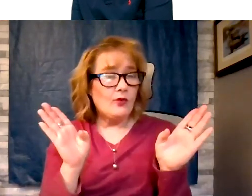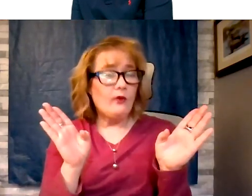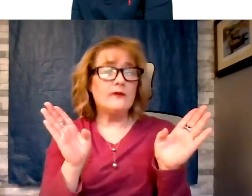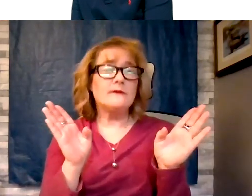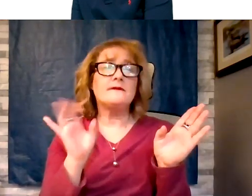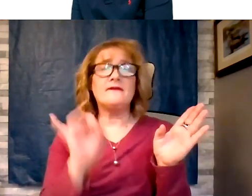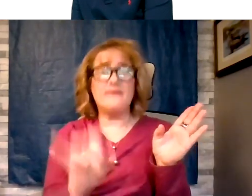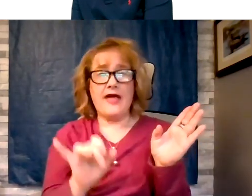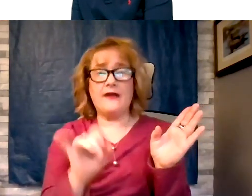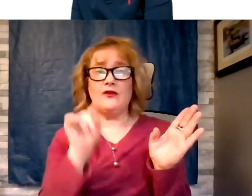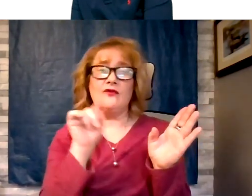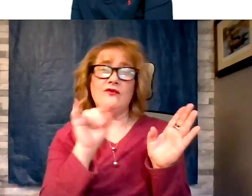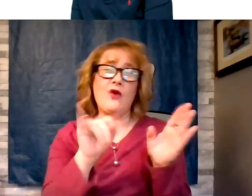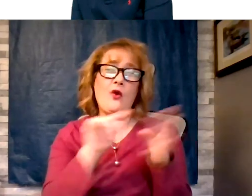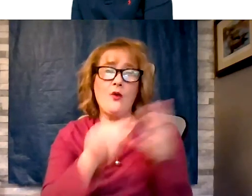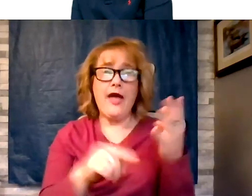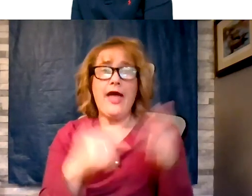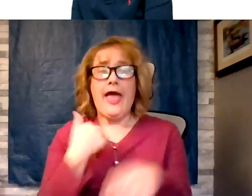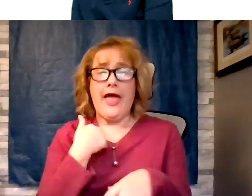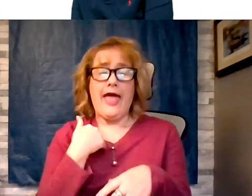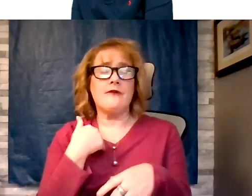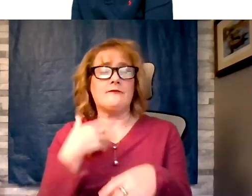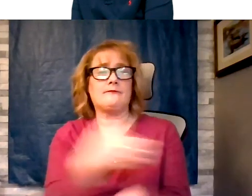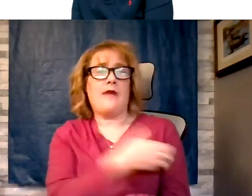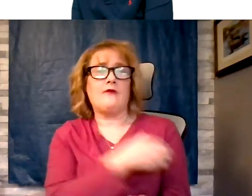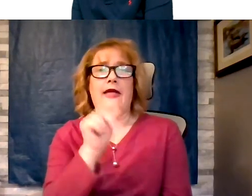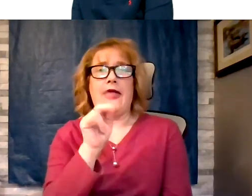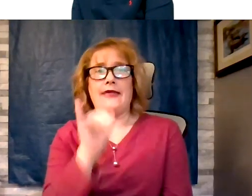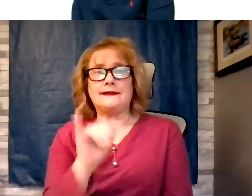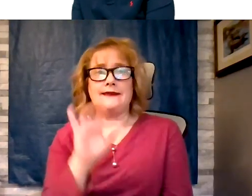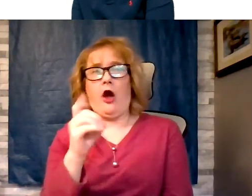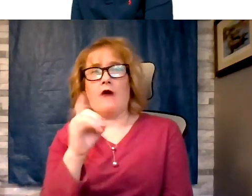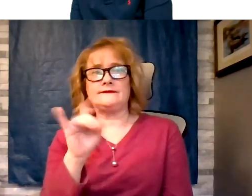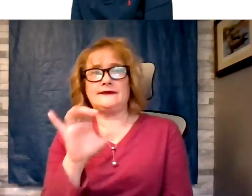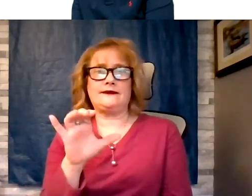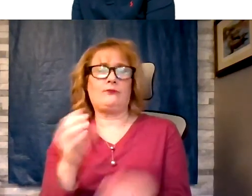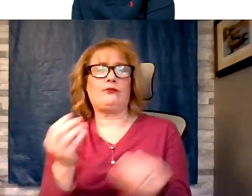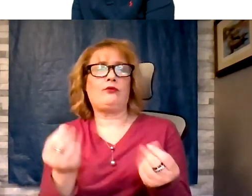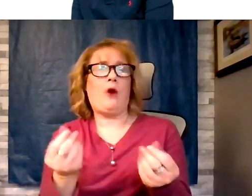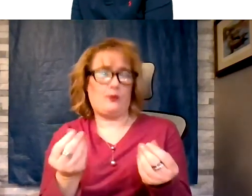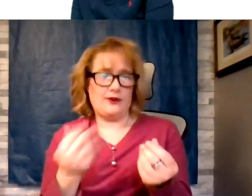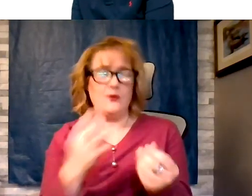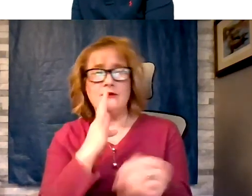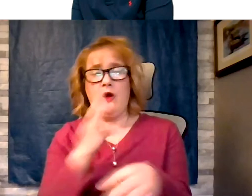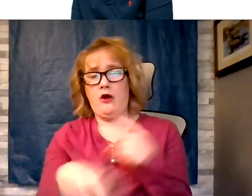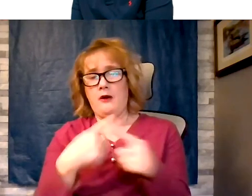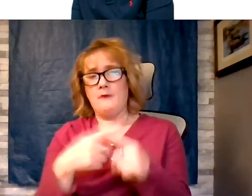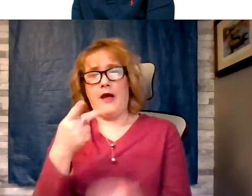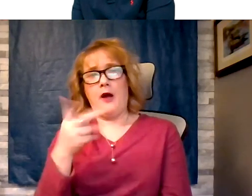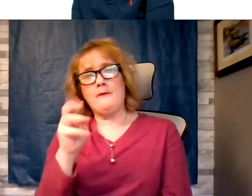antioxidants properties. And again we talked about the power houses of the cells and these free radicals is that develop